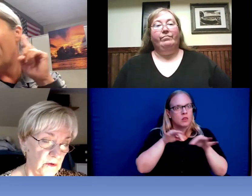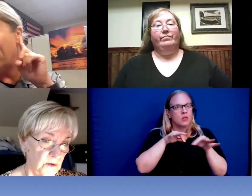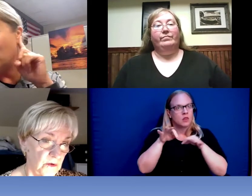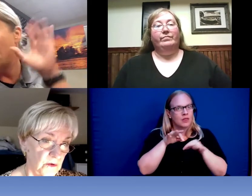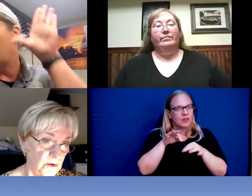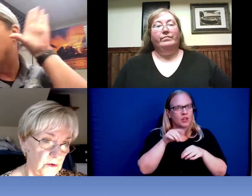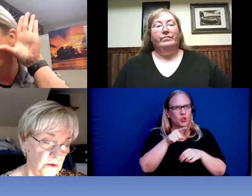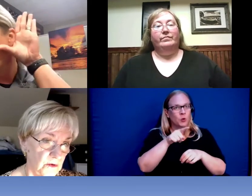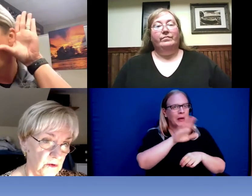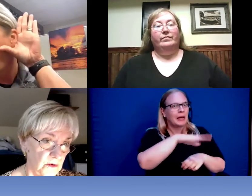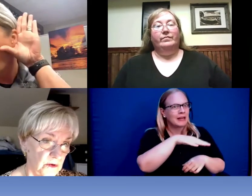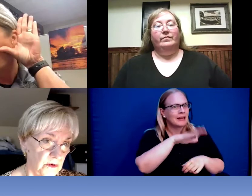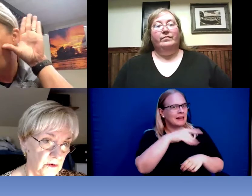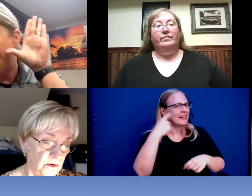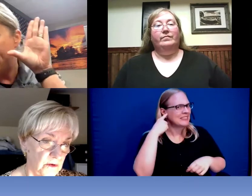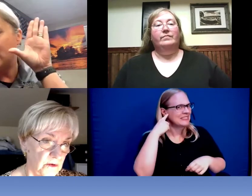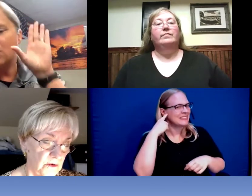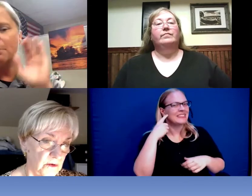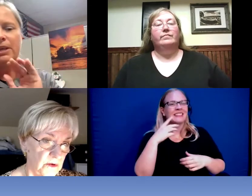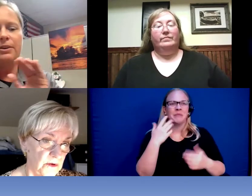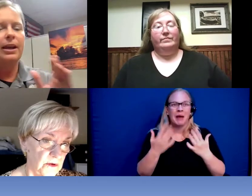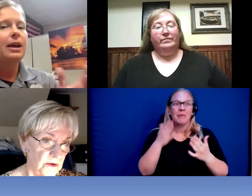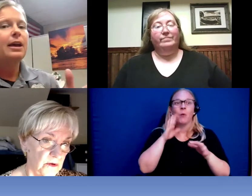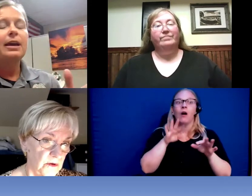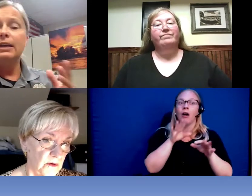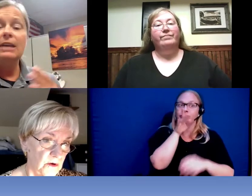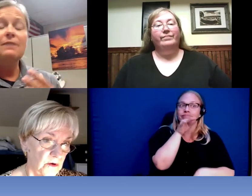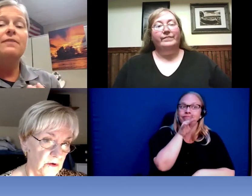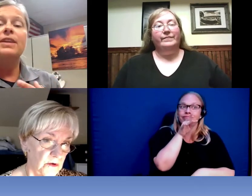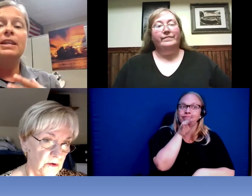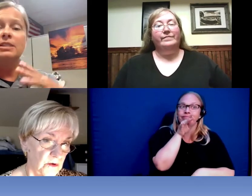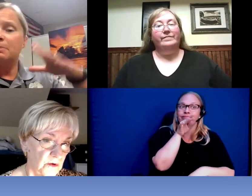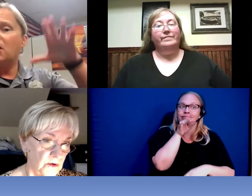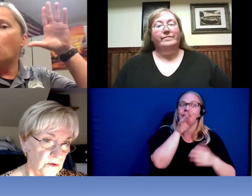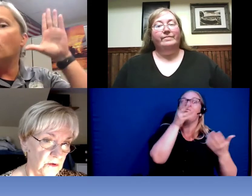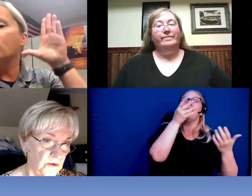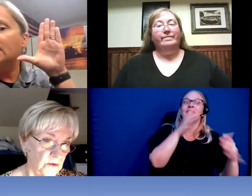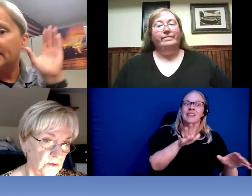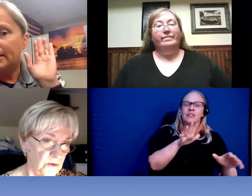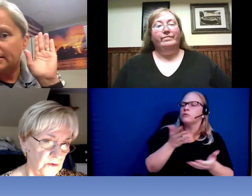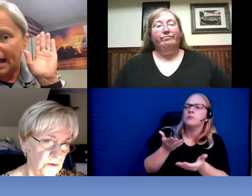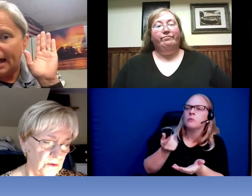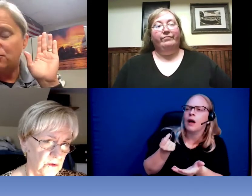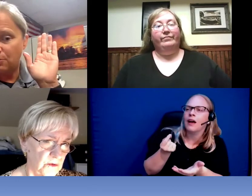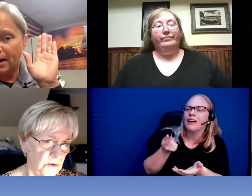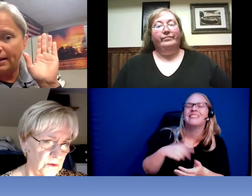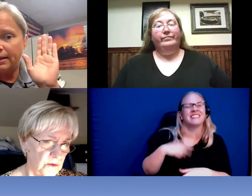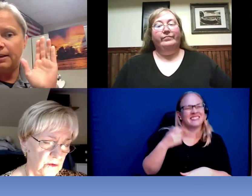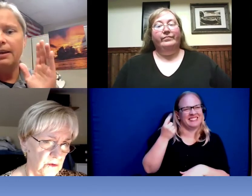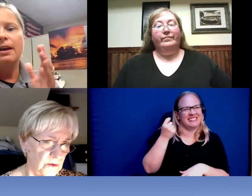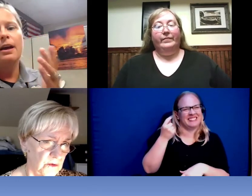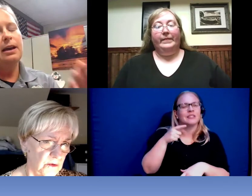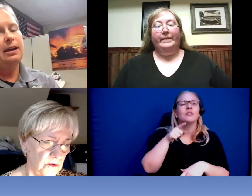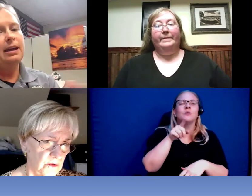having trouble hearing. Even if it needs to be overly exaggerated